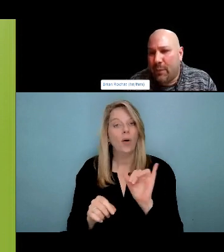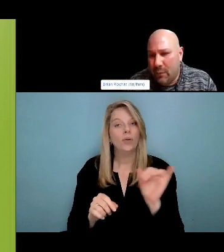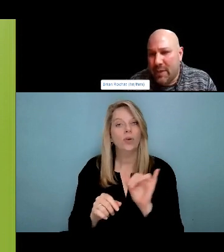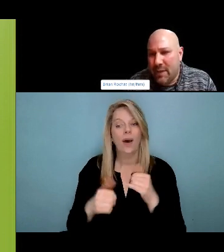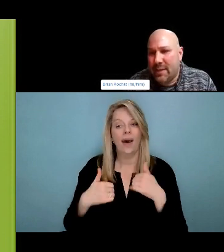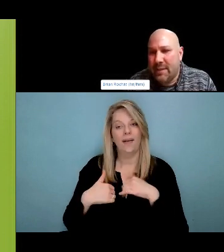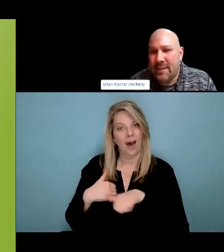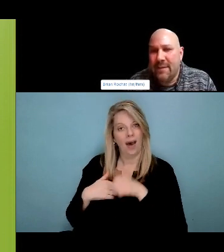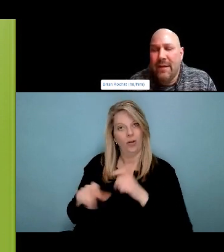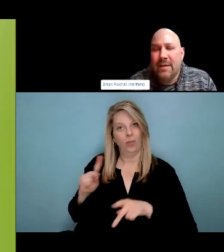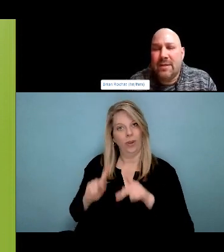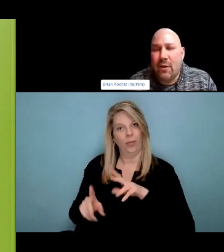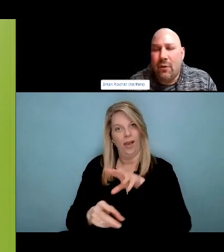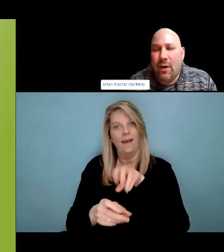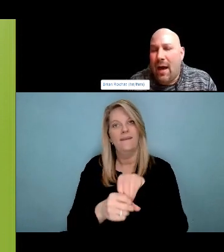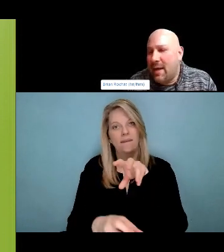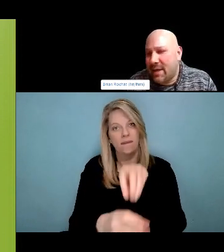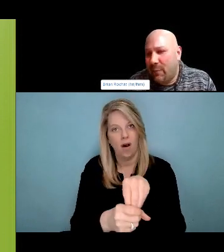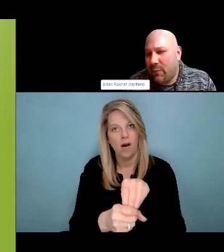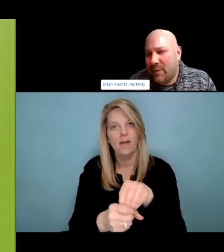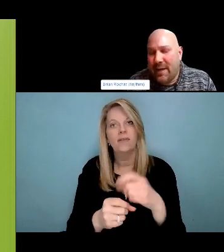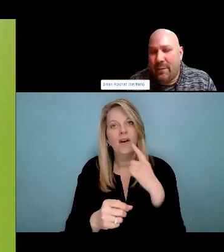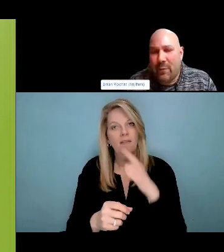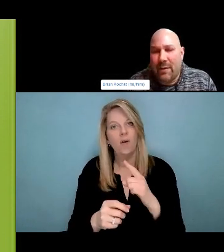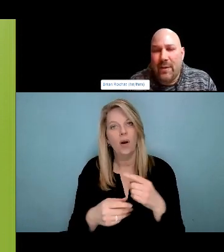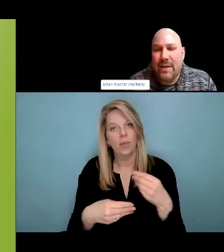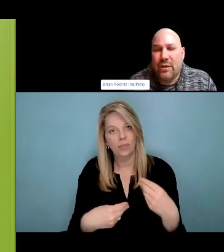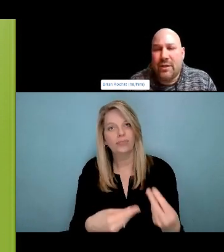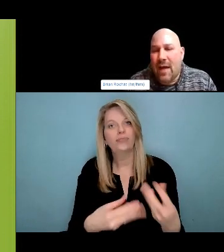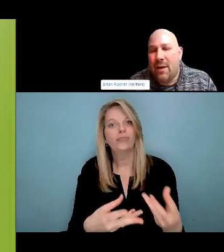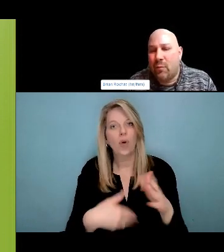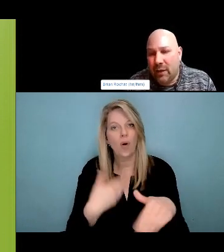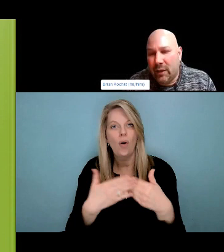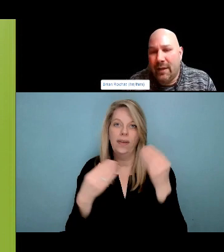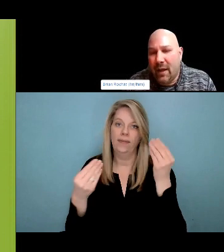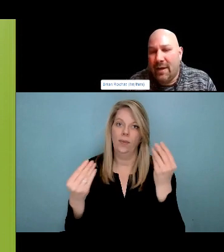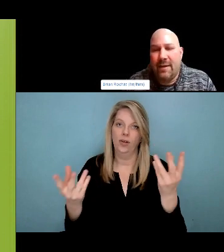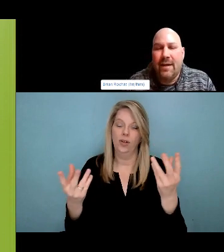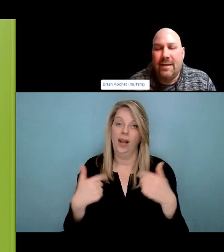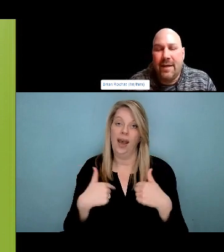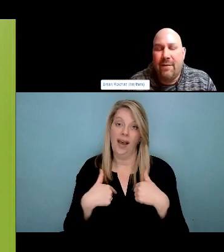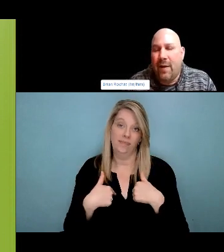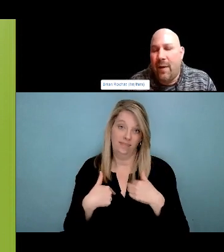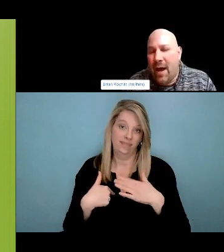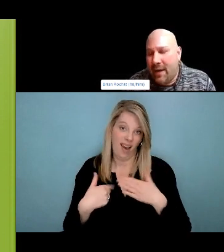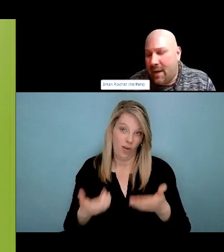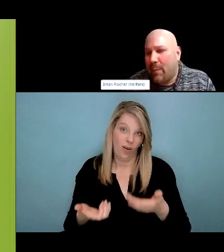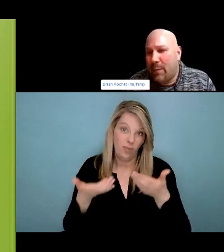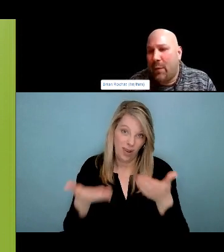I went and I brought some kids in Naloxone. And I left thinking I had done a good deed.